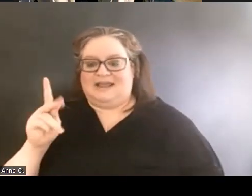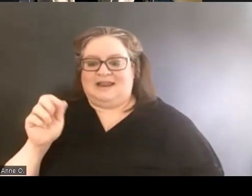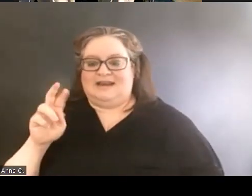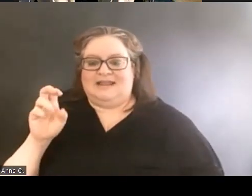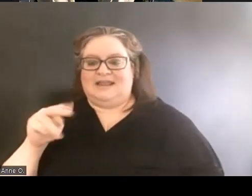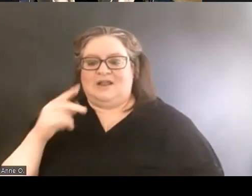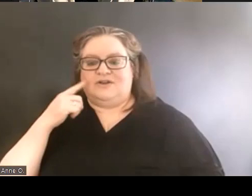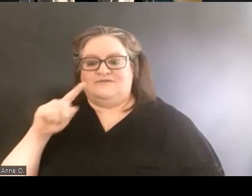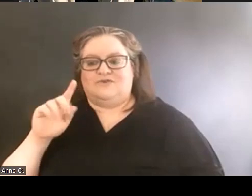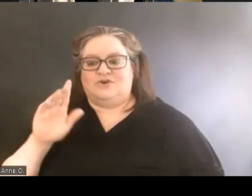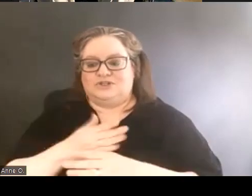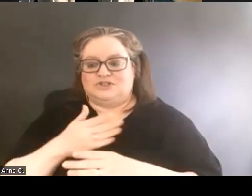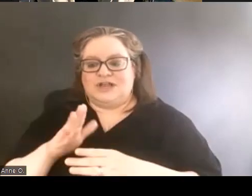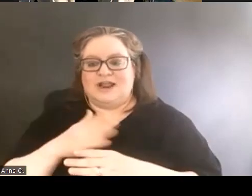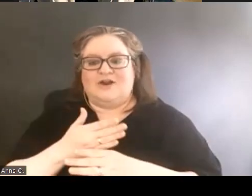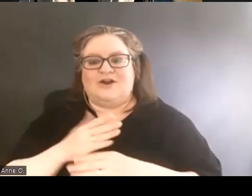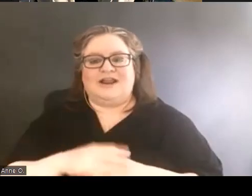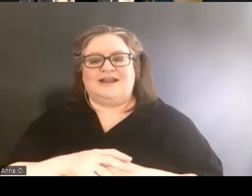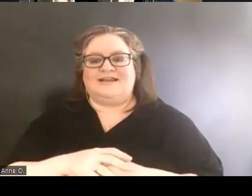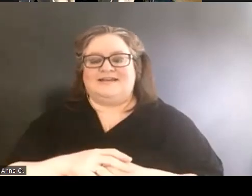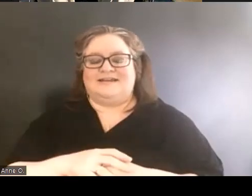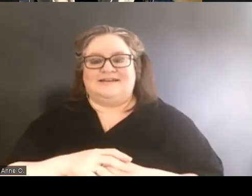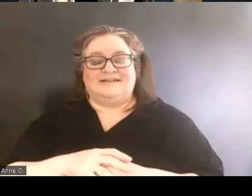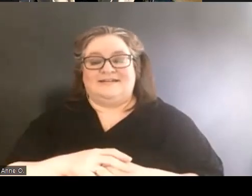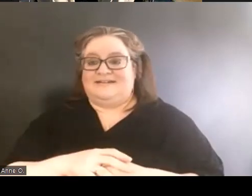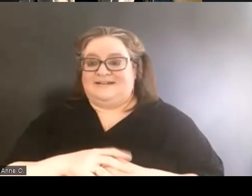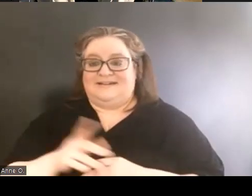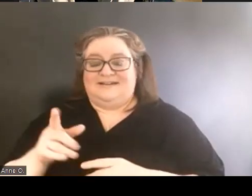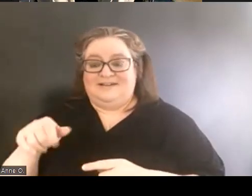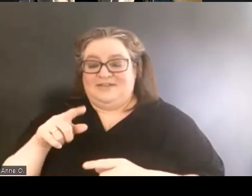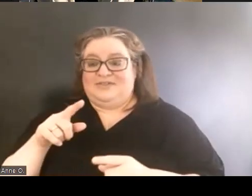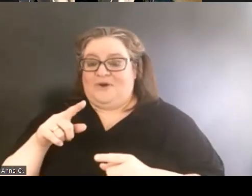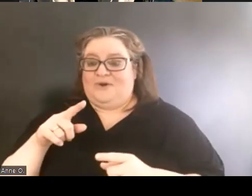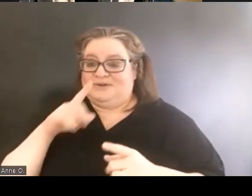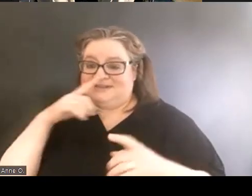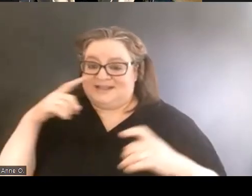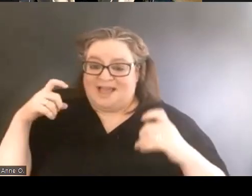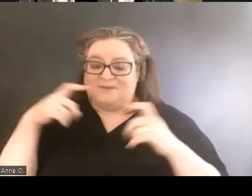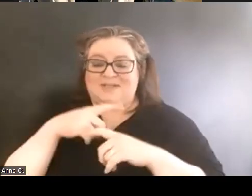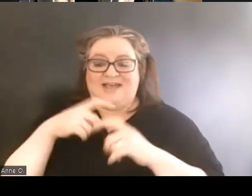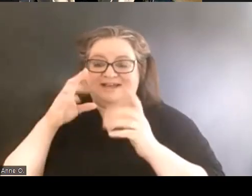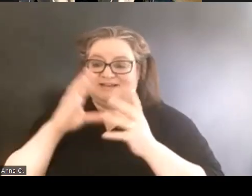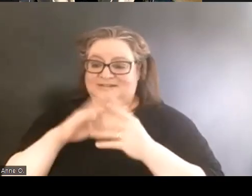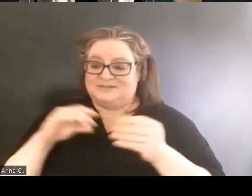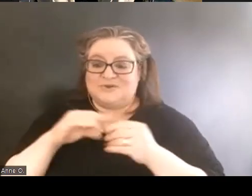those pretty complex stories and histories.